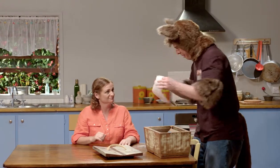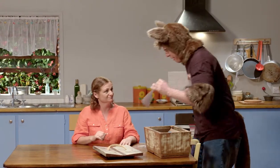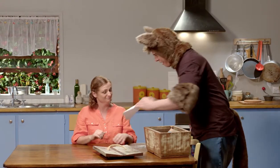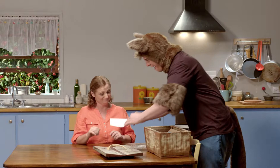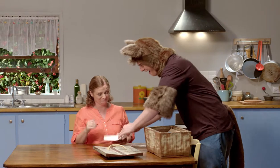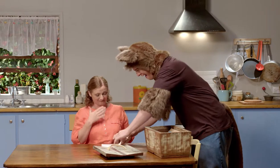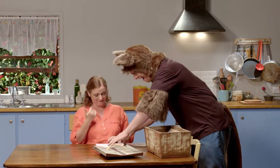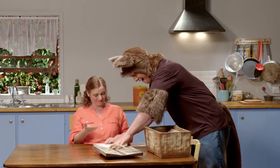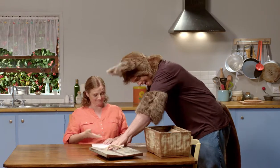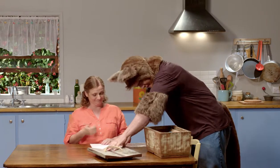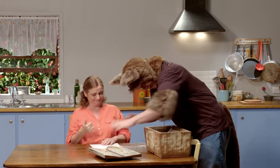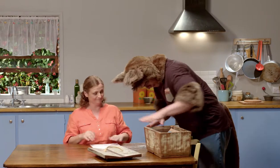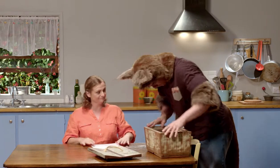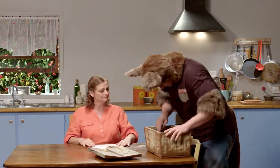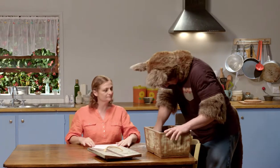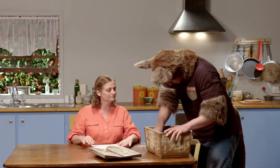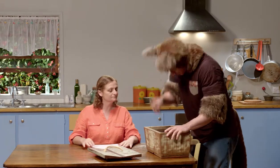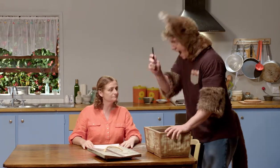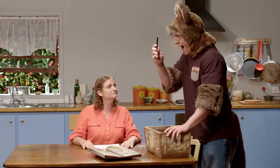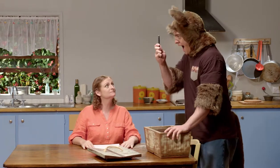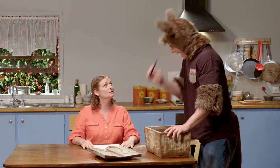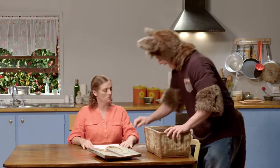Hmm, that's lovely.